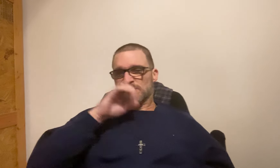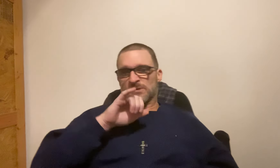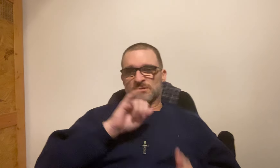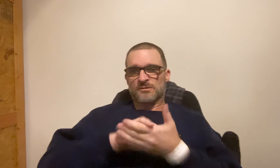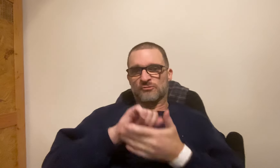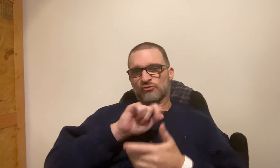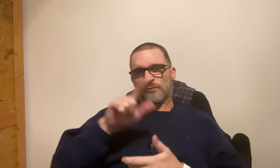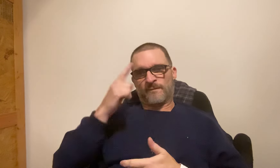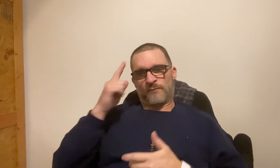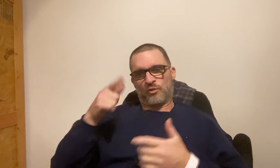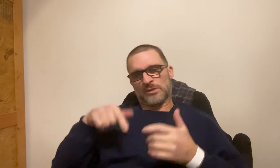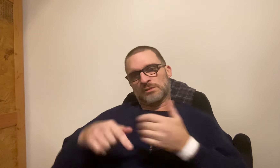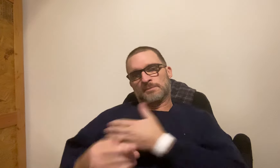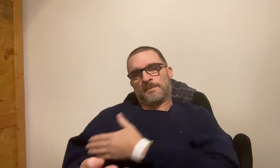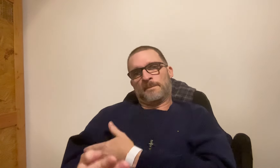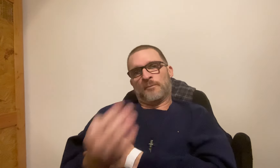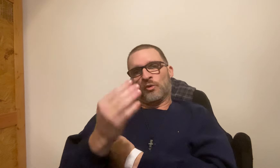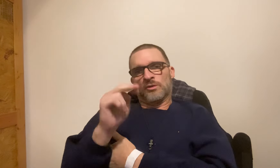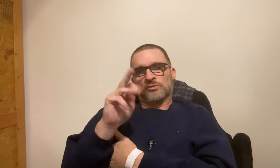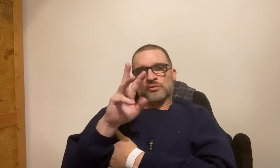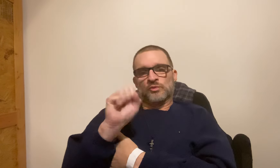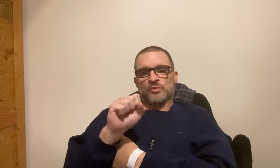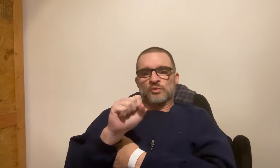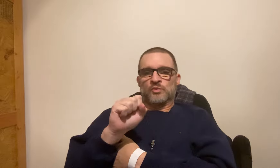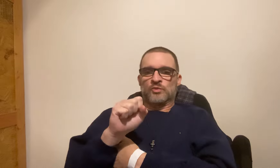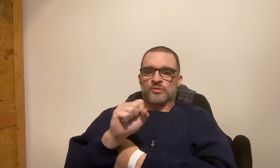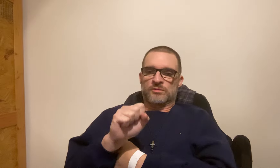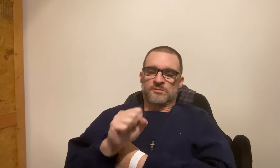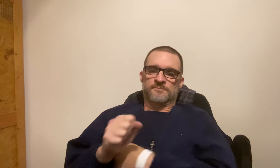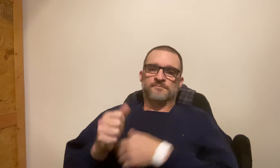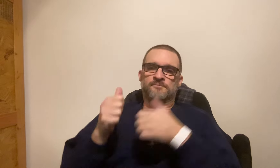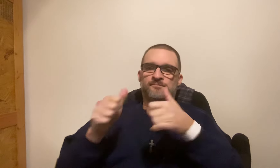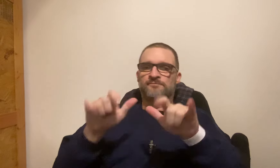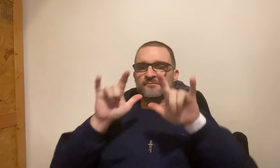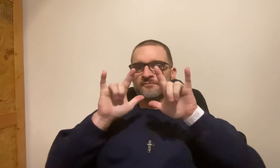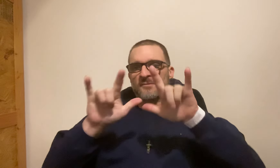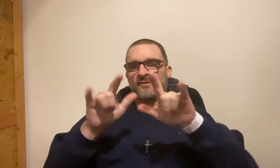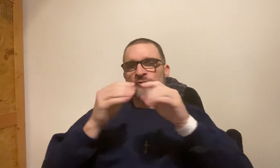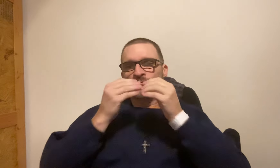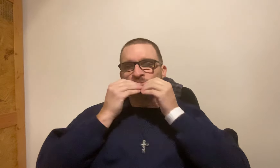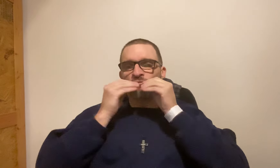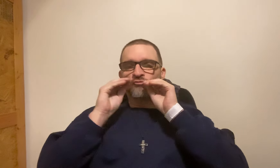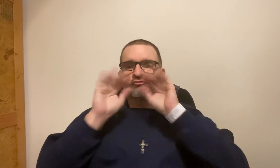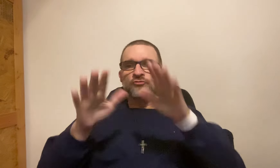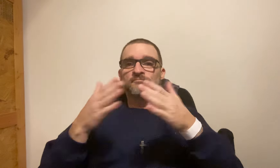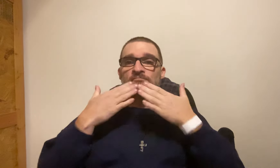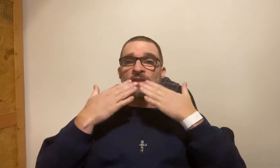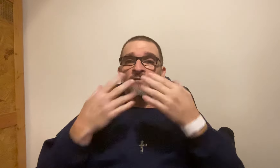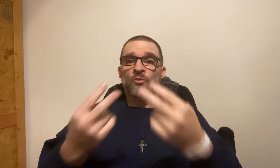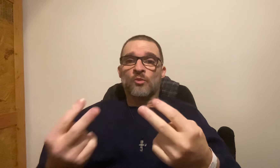*Okay* I guess that's all for this morning's news. *ILY* *air kisses*